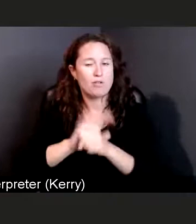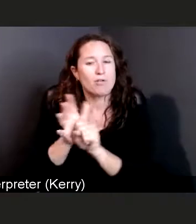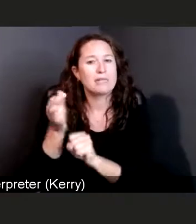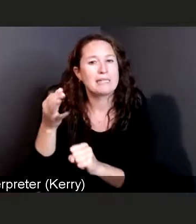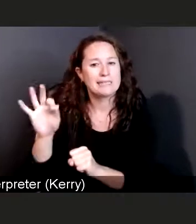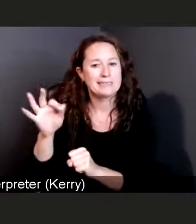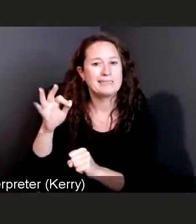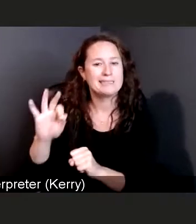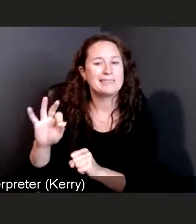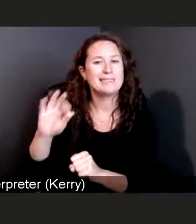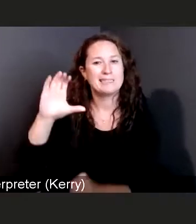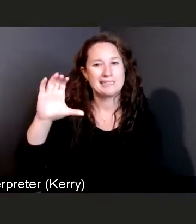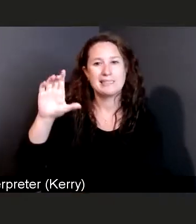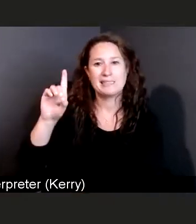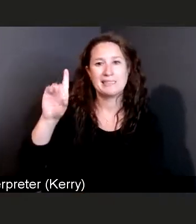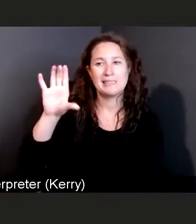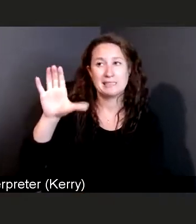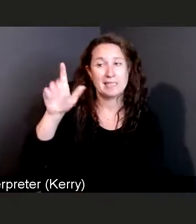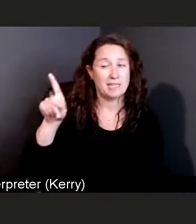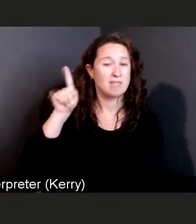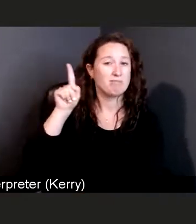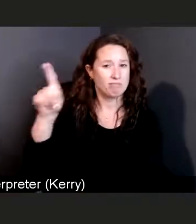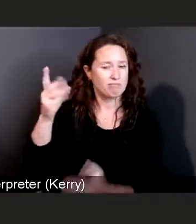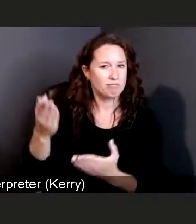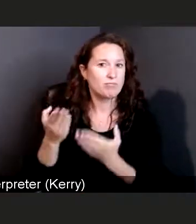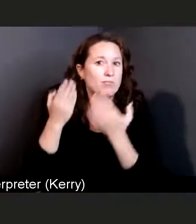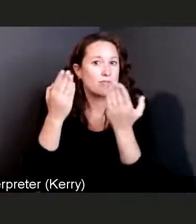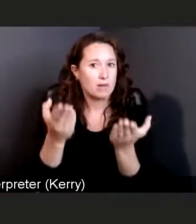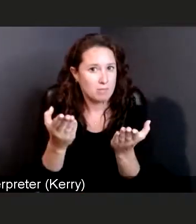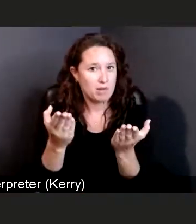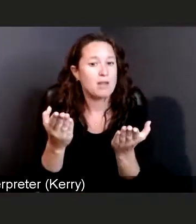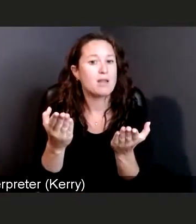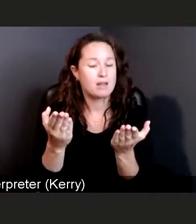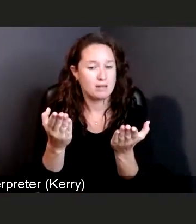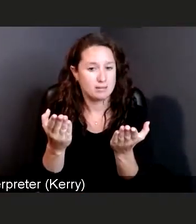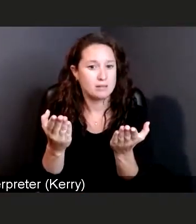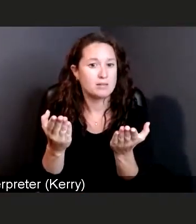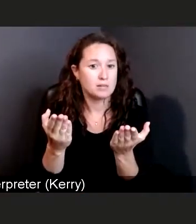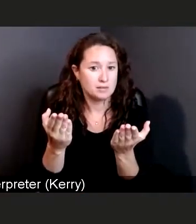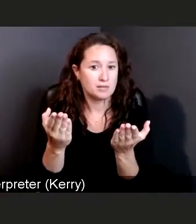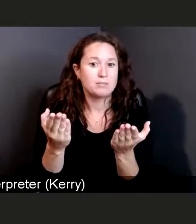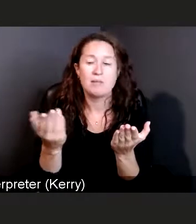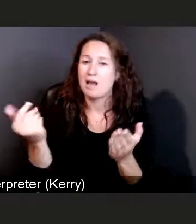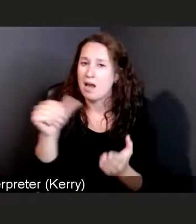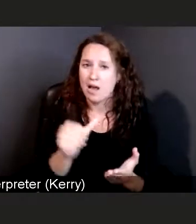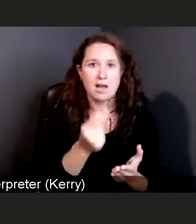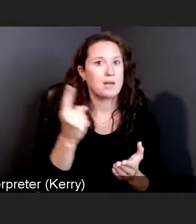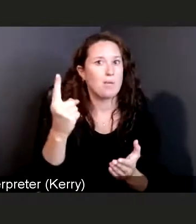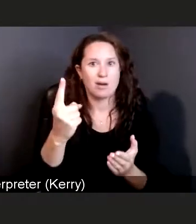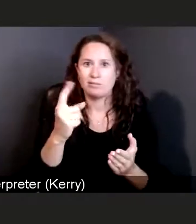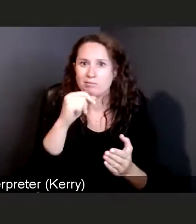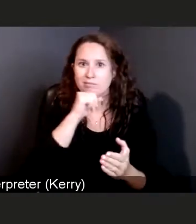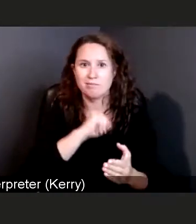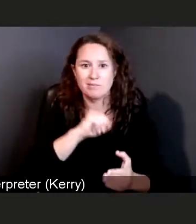the Centers for Disease Control recommended that anyone, people greater than the age of two,